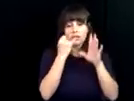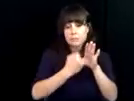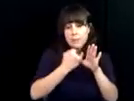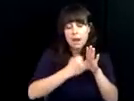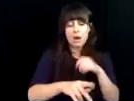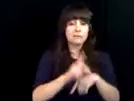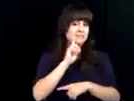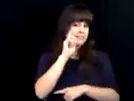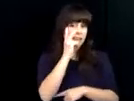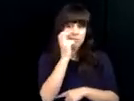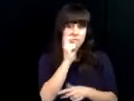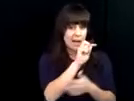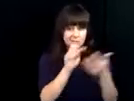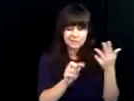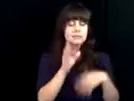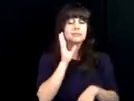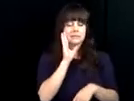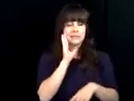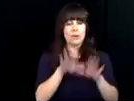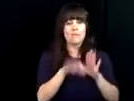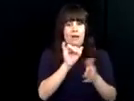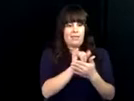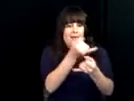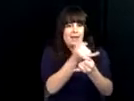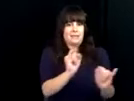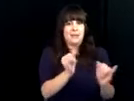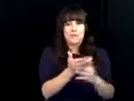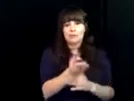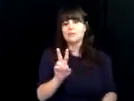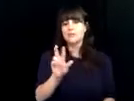I'm speaking of are those that are blind or vision impaired or